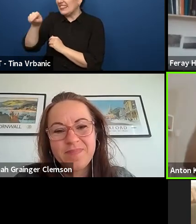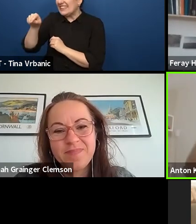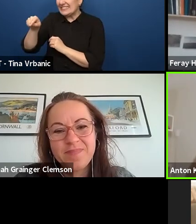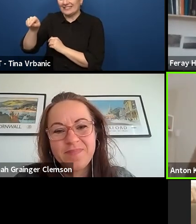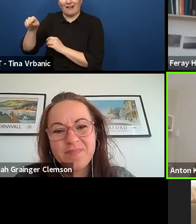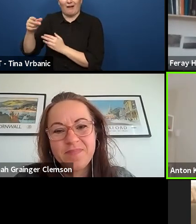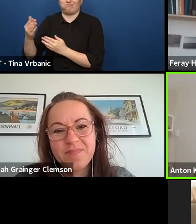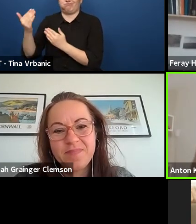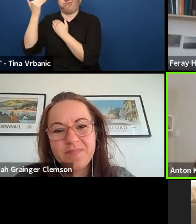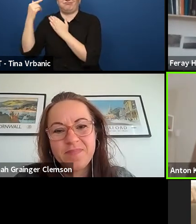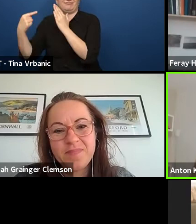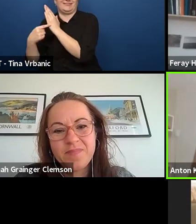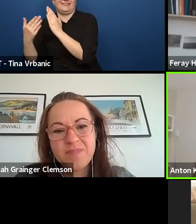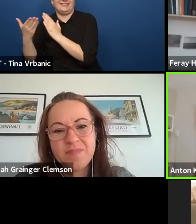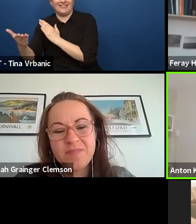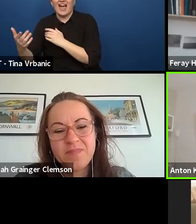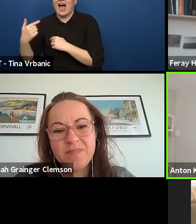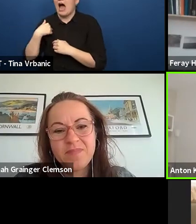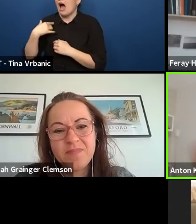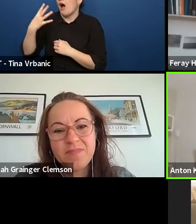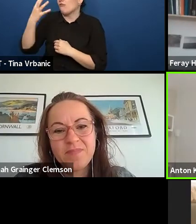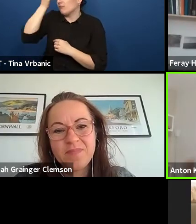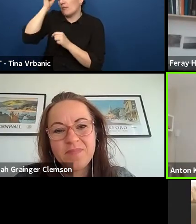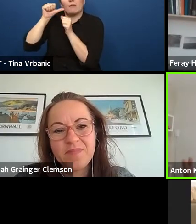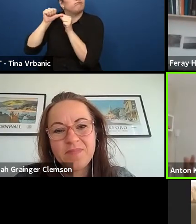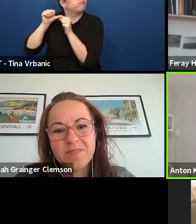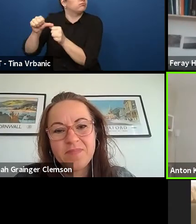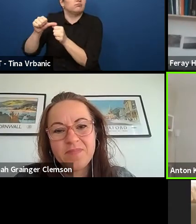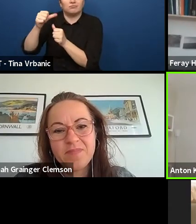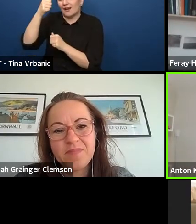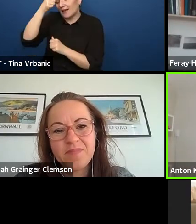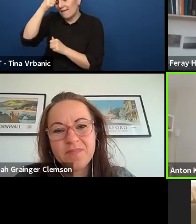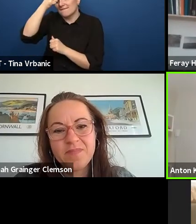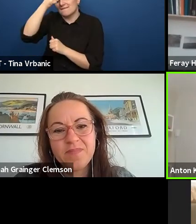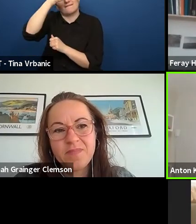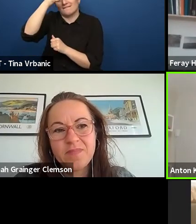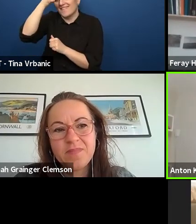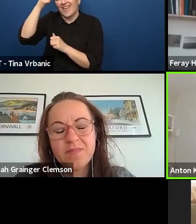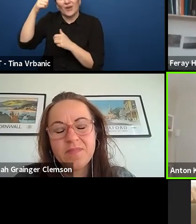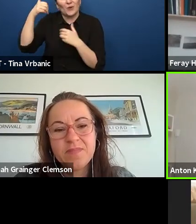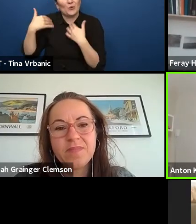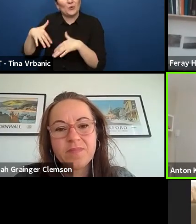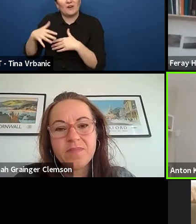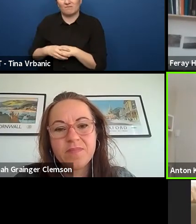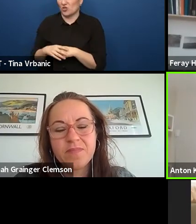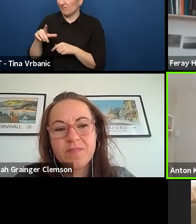because it was so inspiring for all of us. So this is something that I wanted to share,